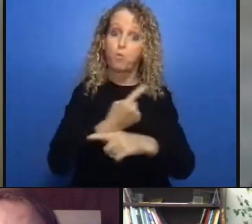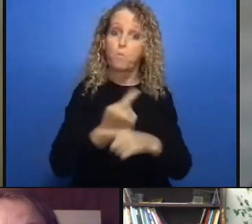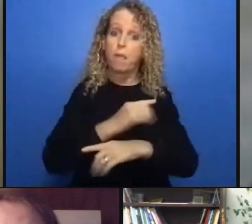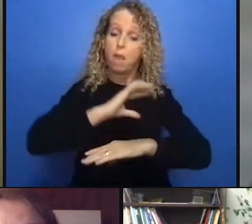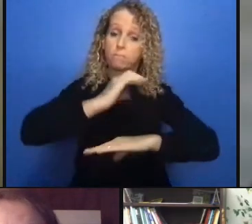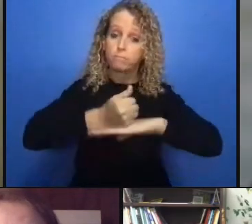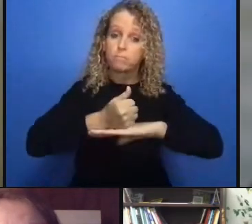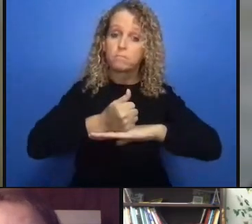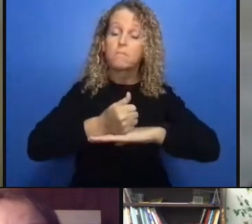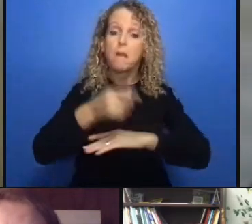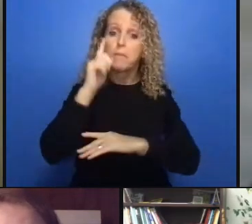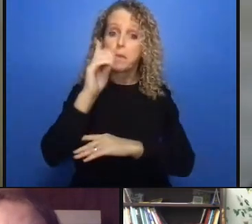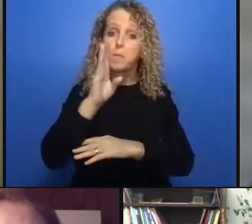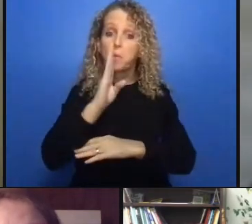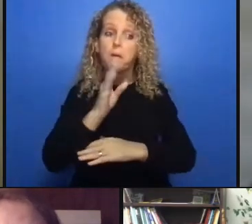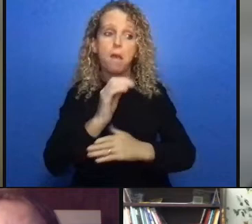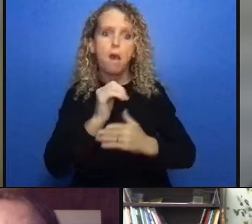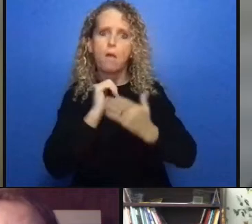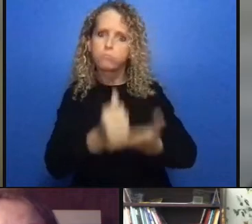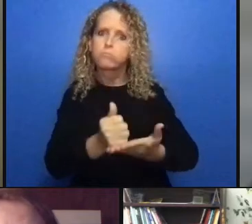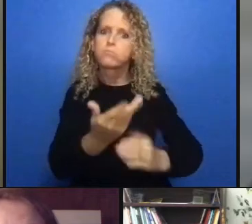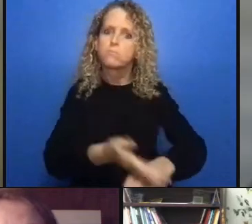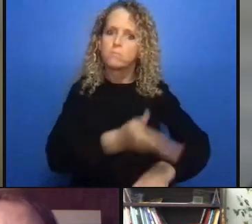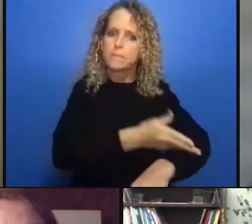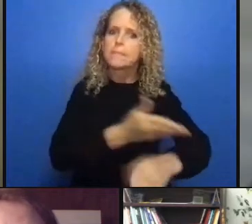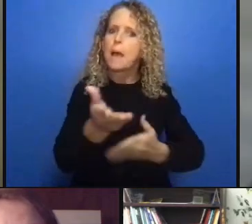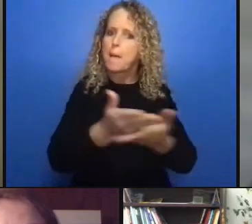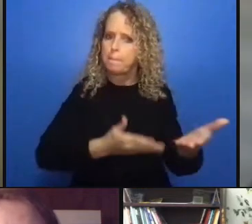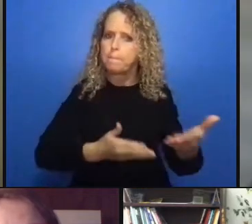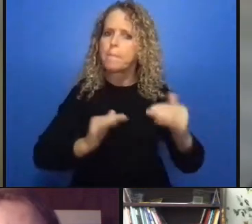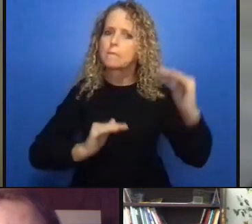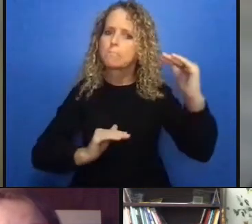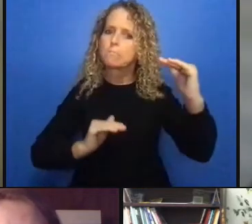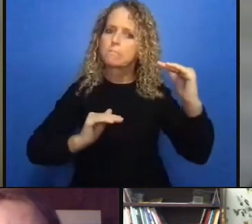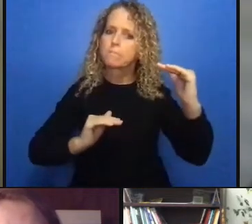that I find so interesting about it is that the two writers are the one is that looks like a law